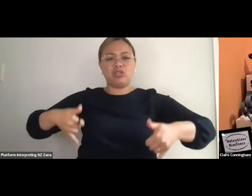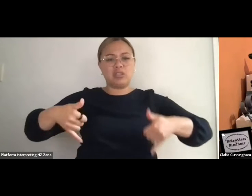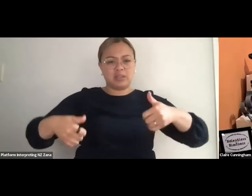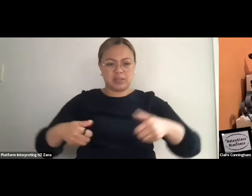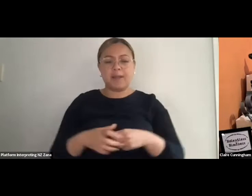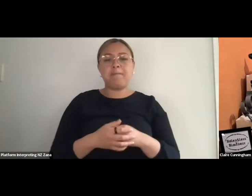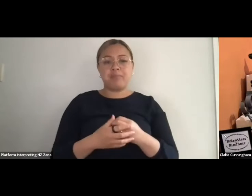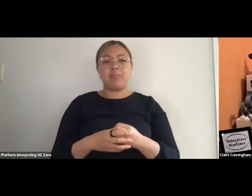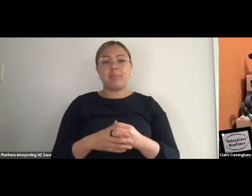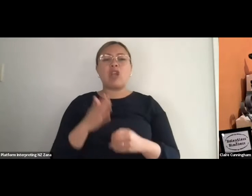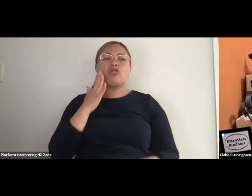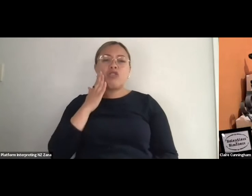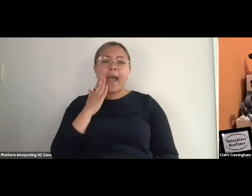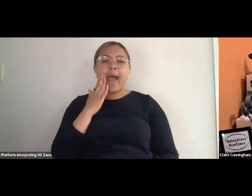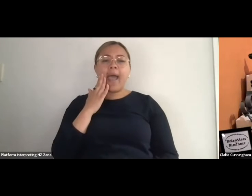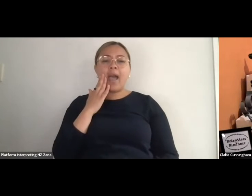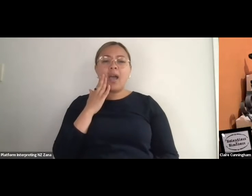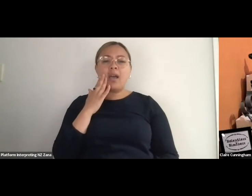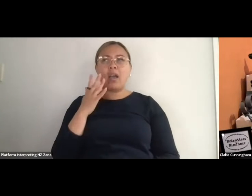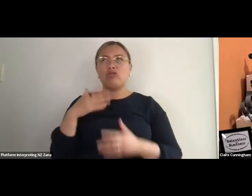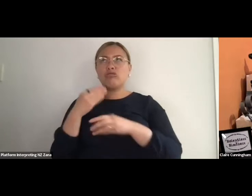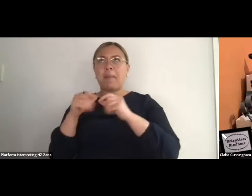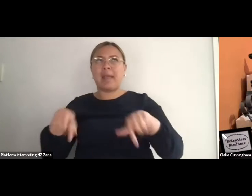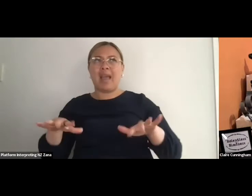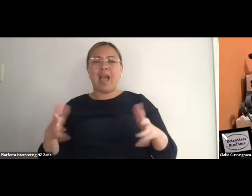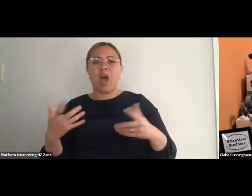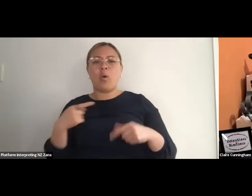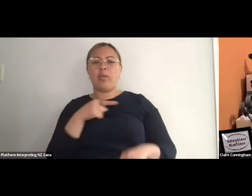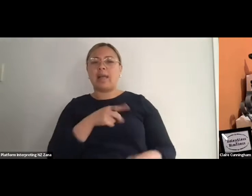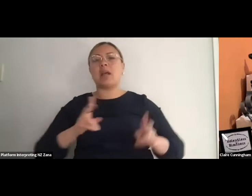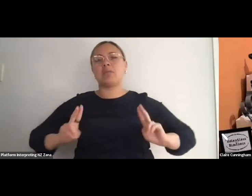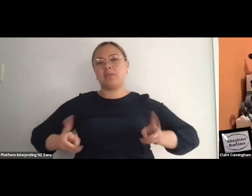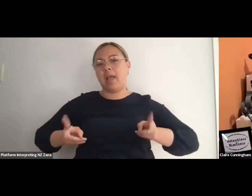what would be described over here, sort of NHS standard, National Health Service sort